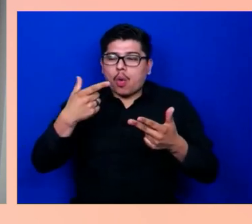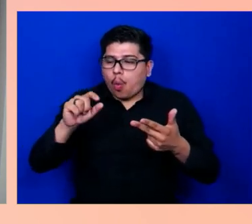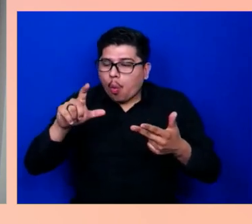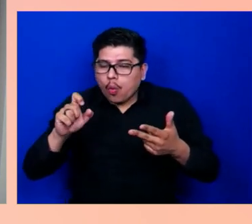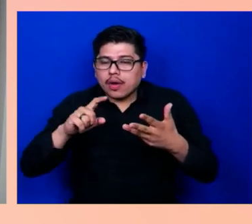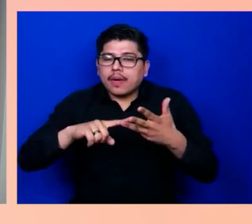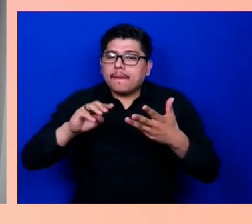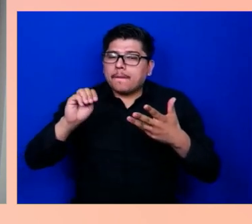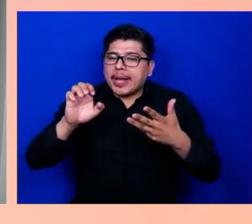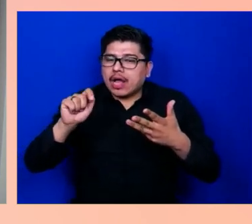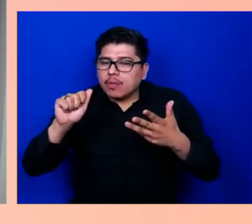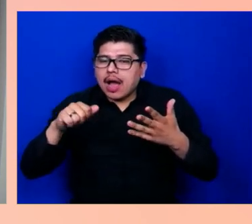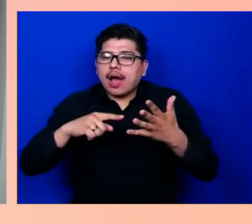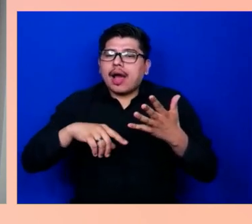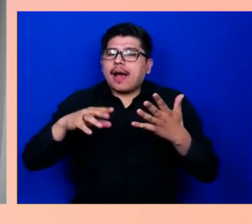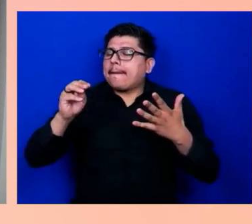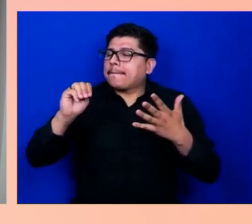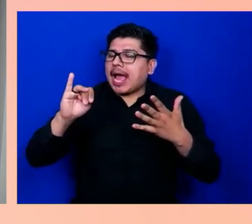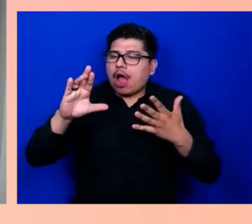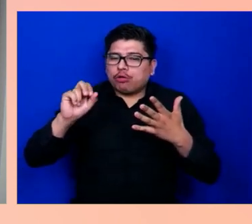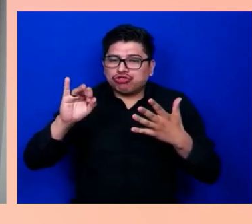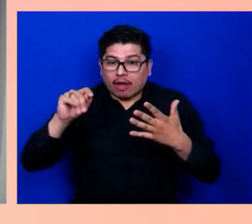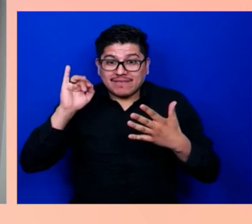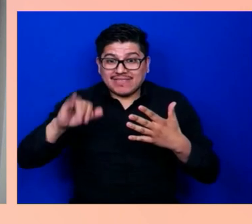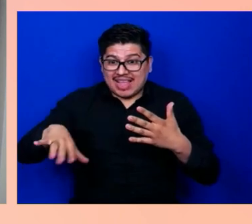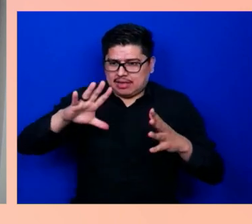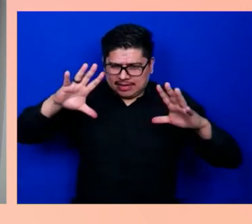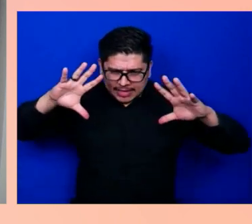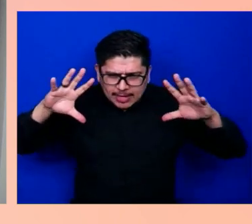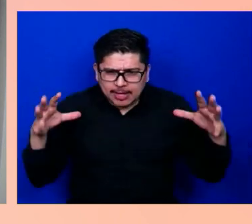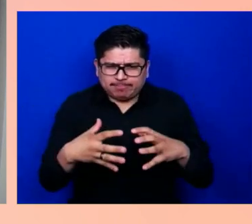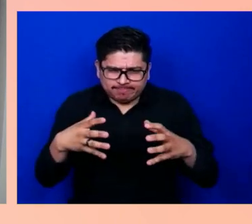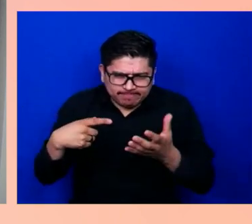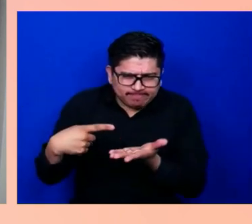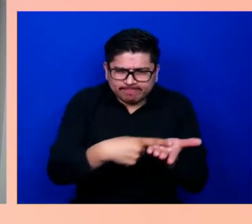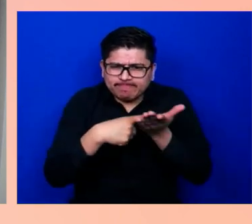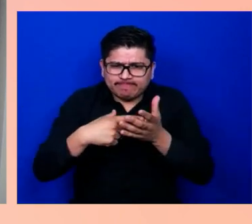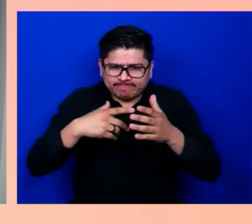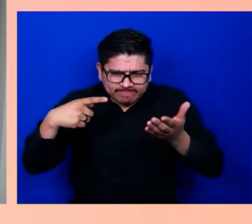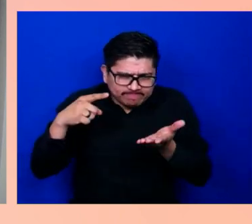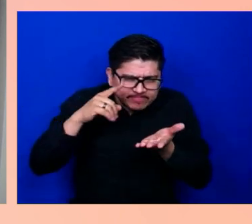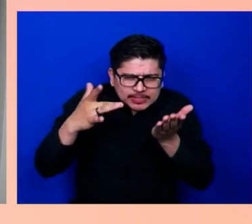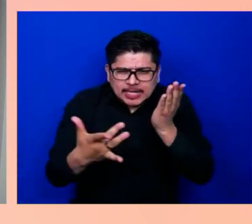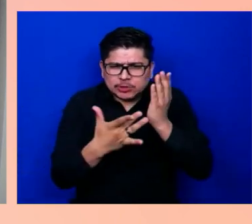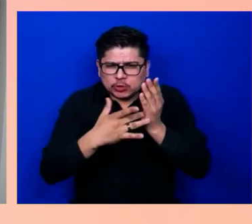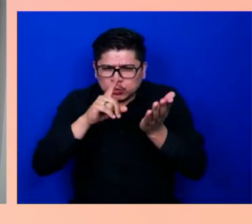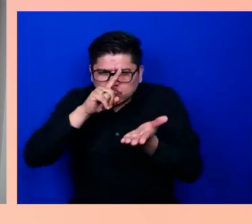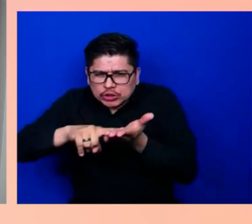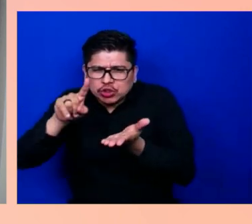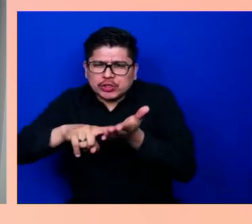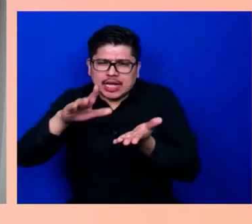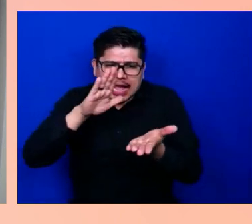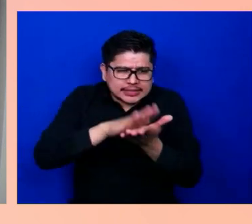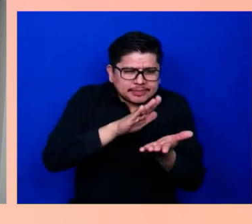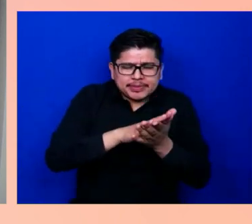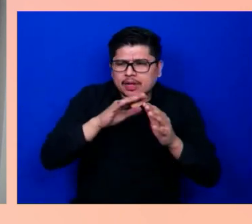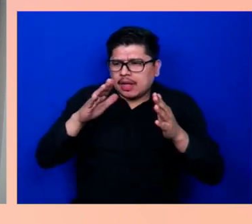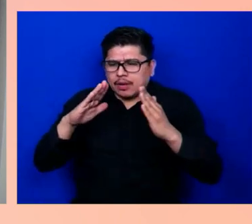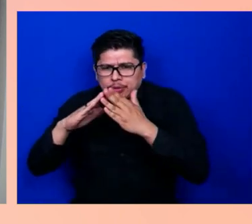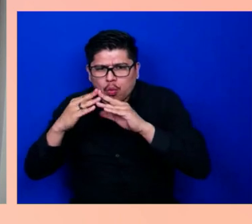technologists, academic researchers, and community organizations to create the diverse speech data needed to make